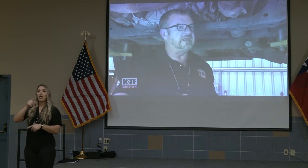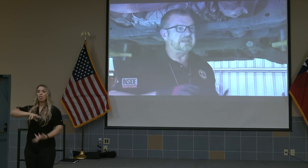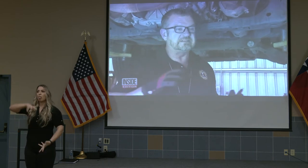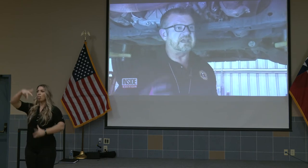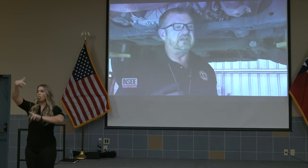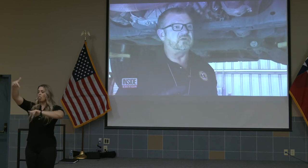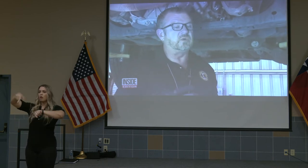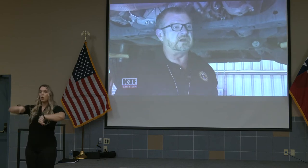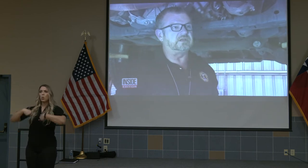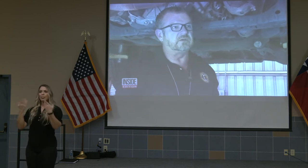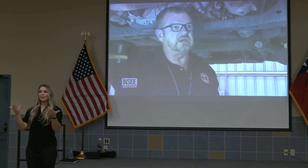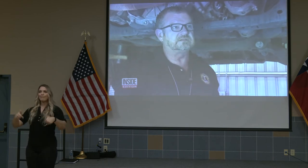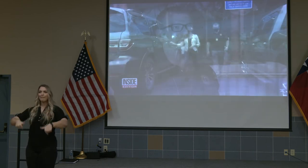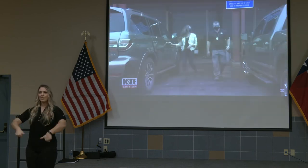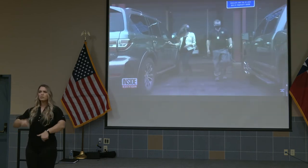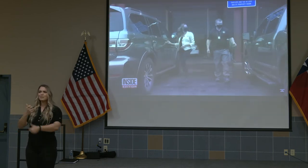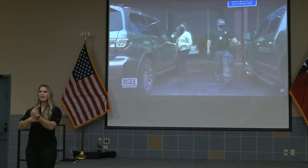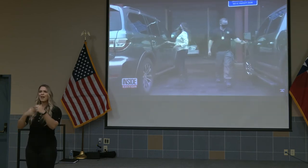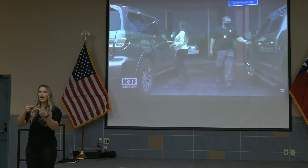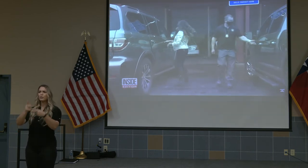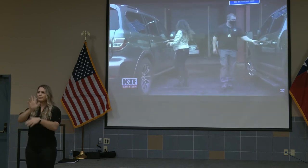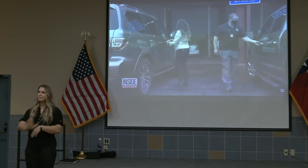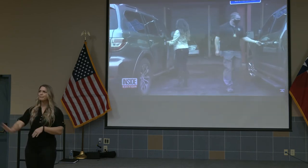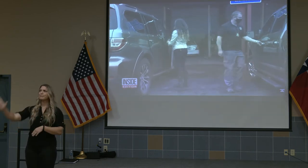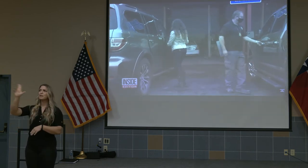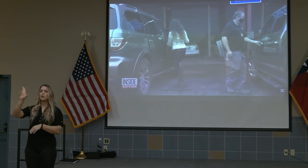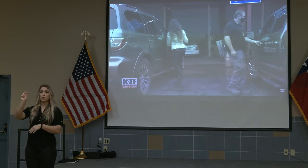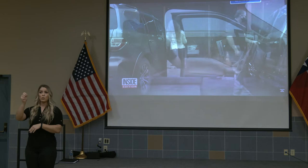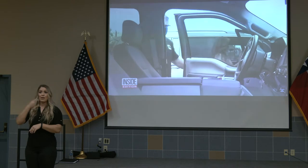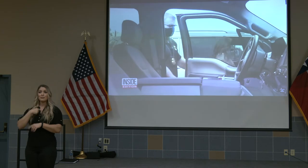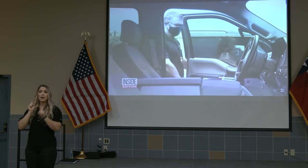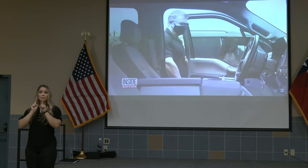it's everywhere in the U.S. >> I spent two days with sergeant Tracy Hicks